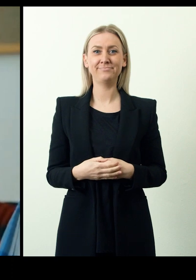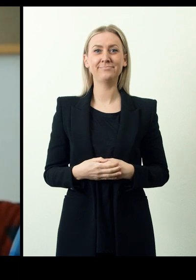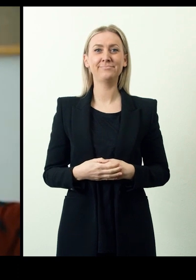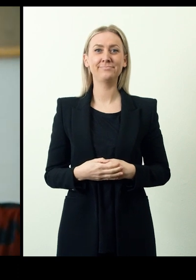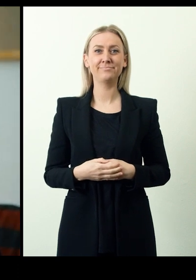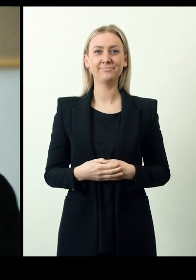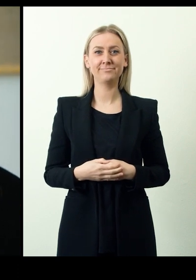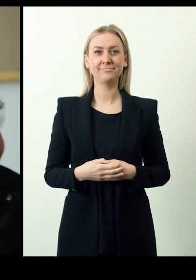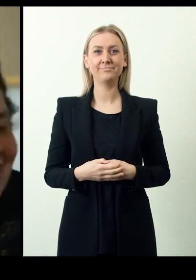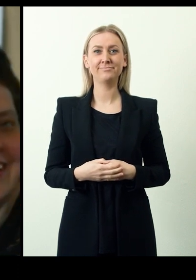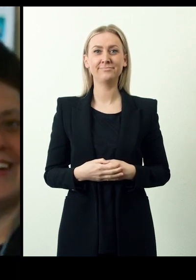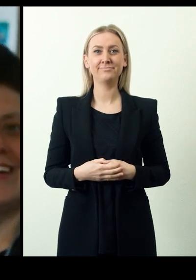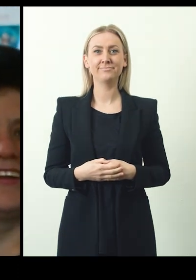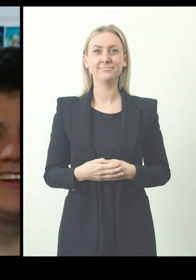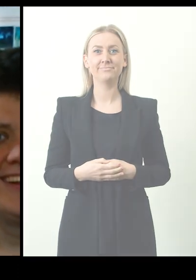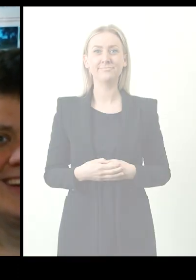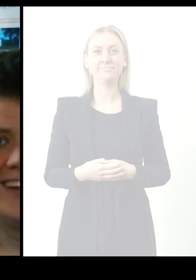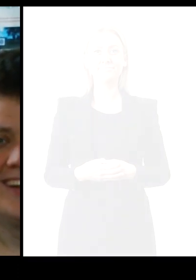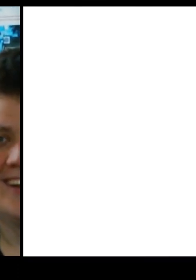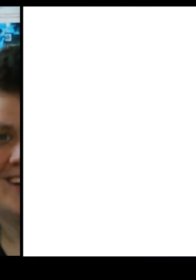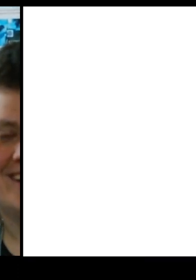the concerns of voters with disabilities to their representatives.